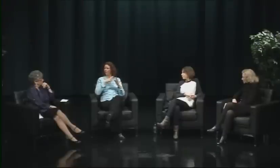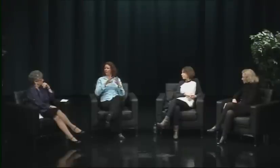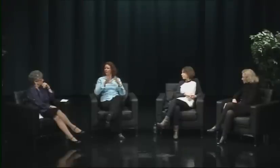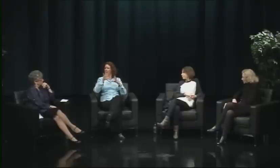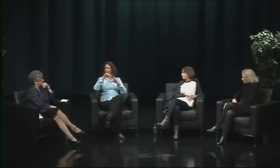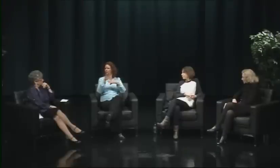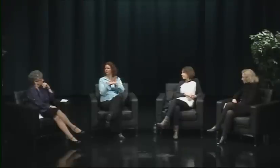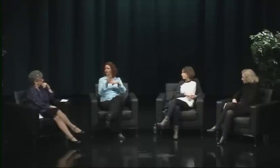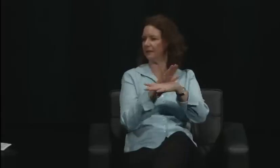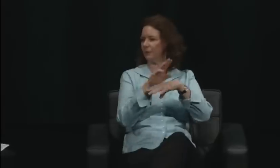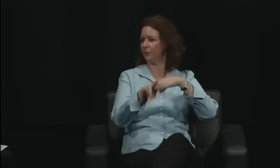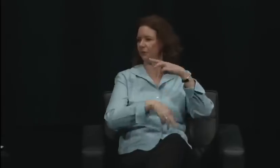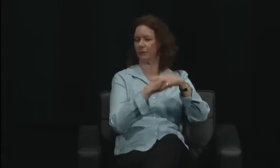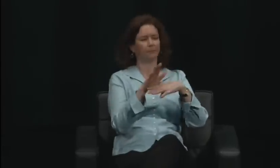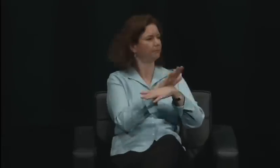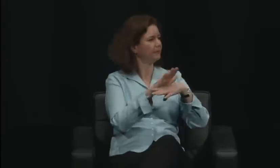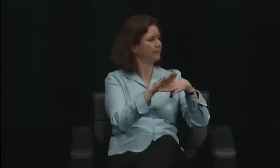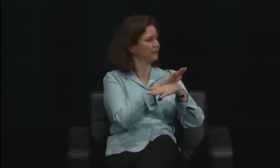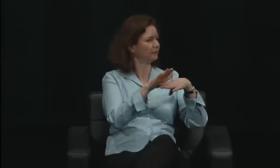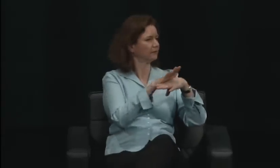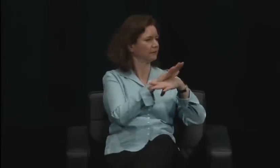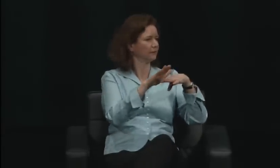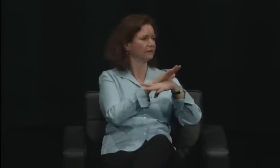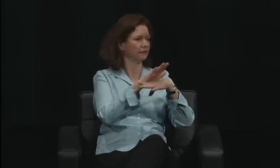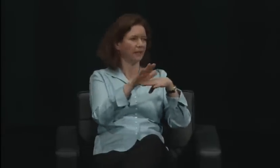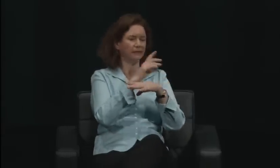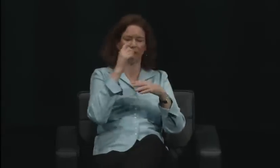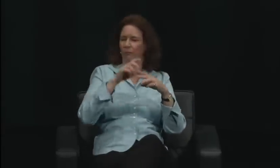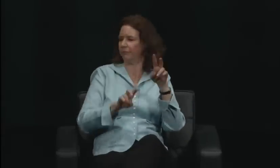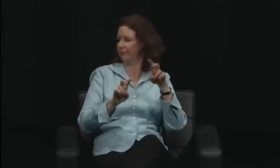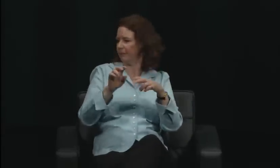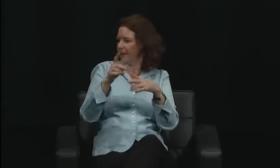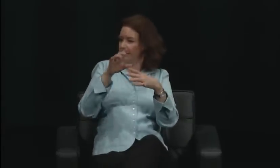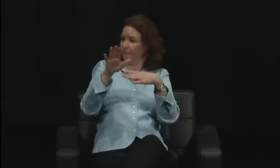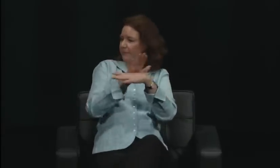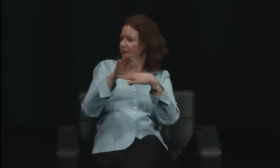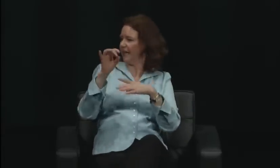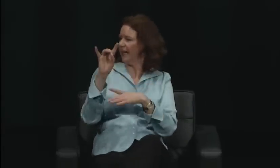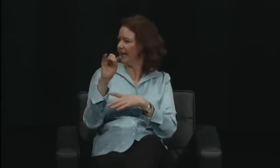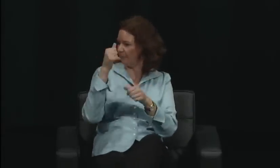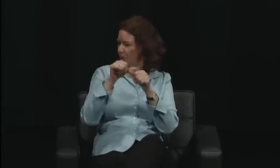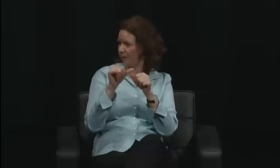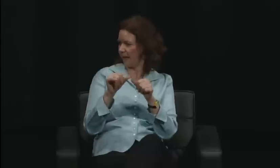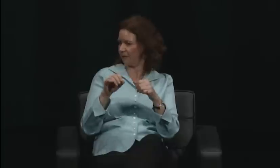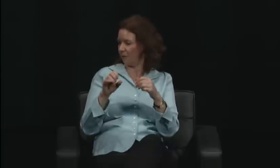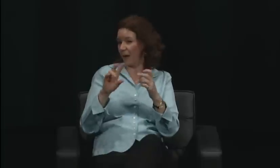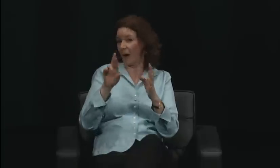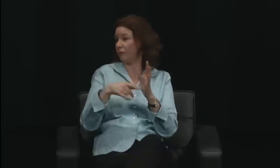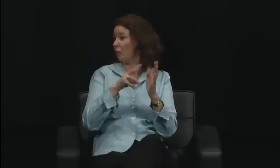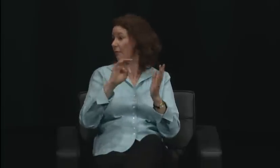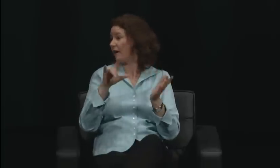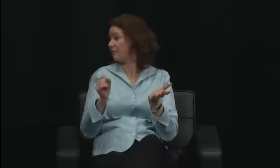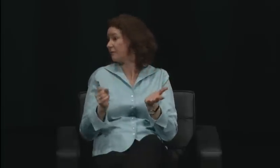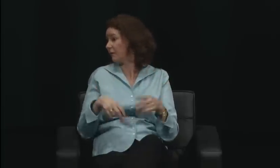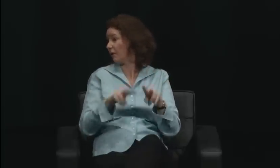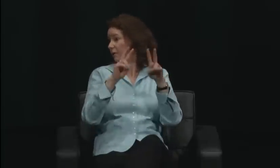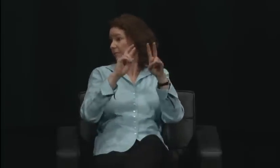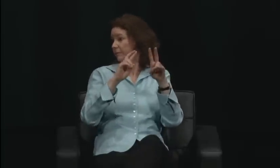I do remember Dr. Debbie Sonnenstrahl,